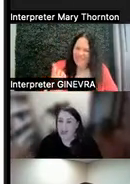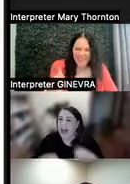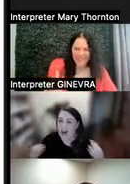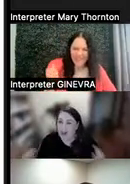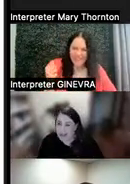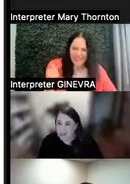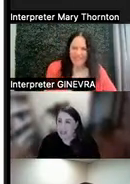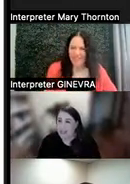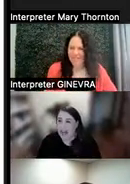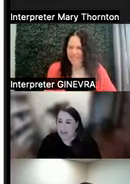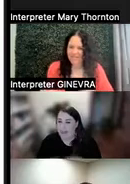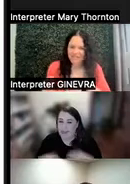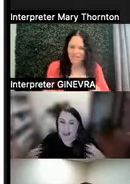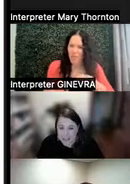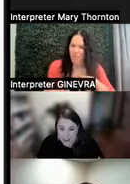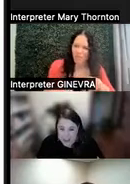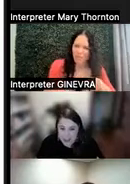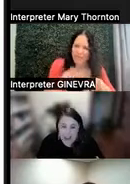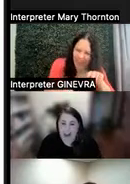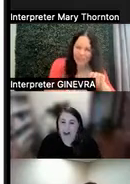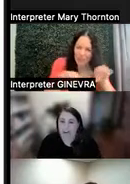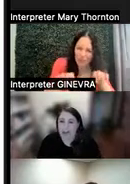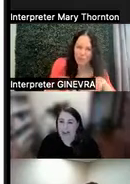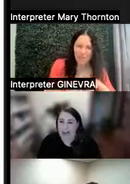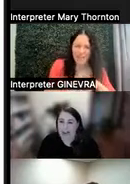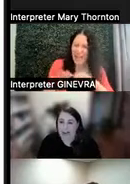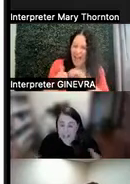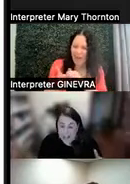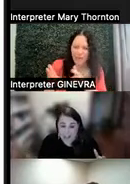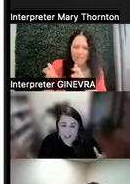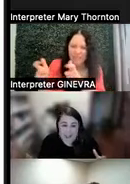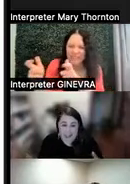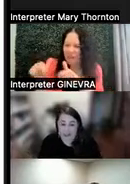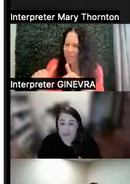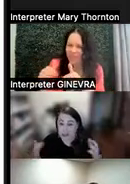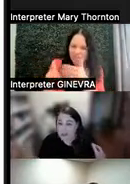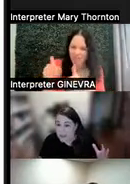How can we make this happen faster? And essentially, like, do we really